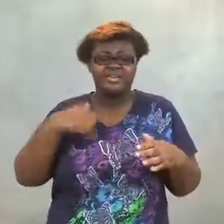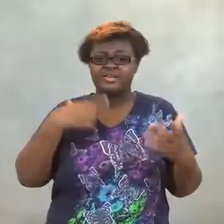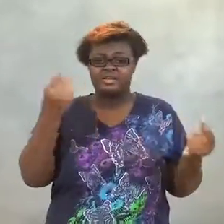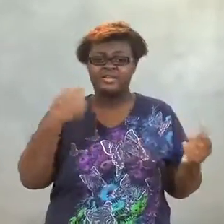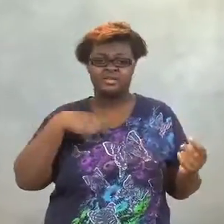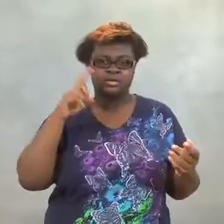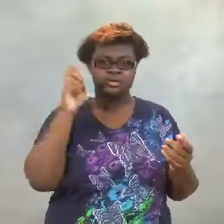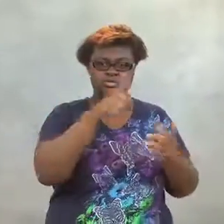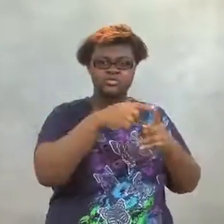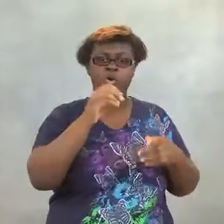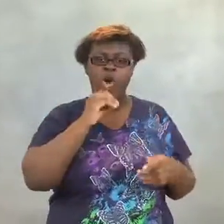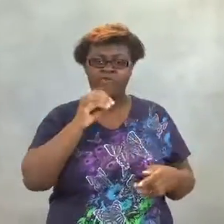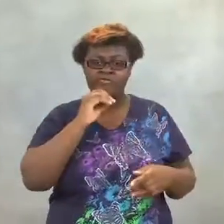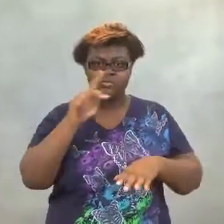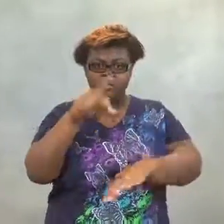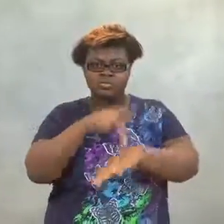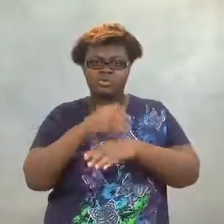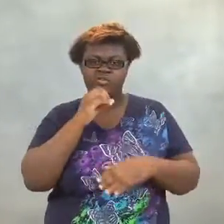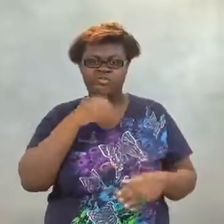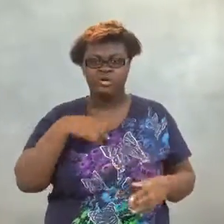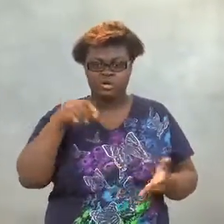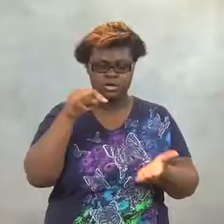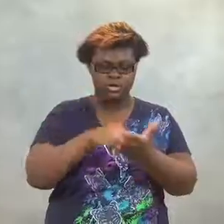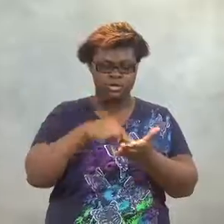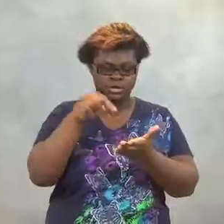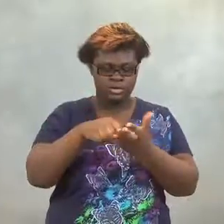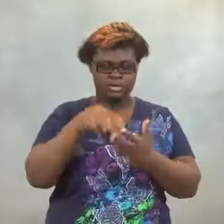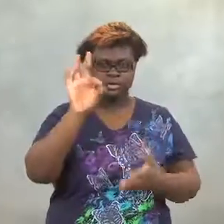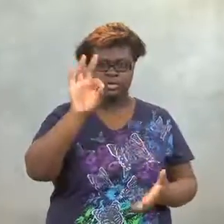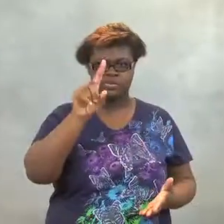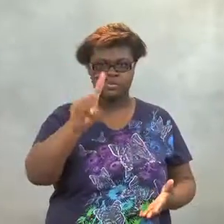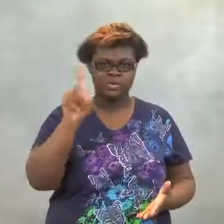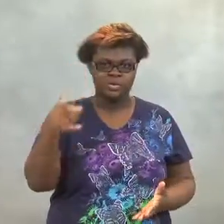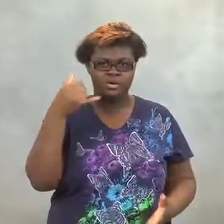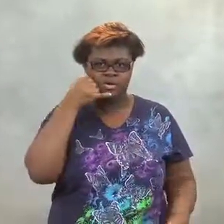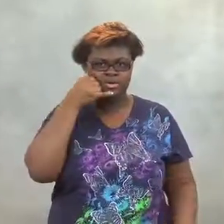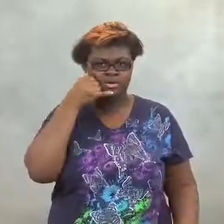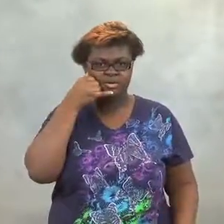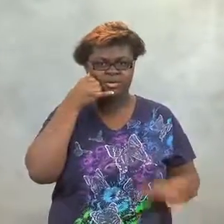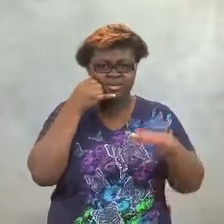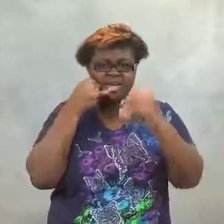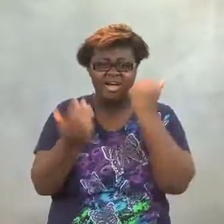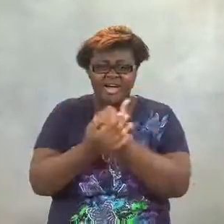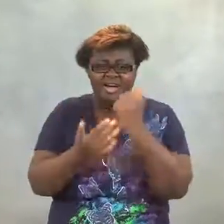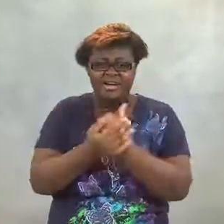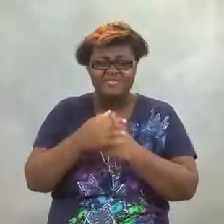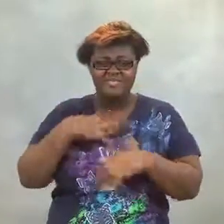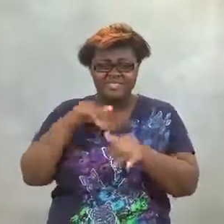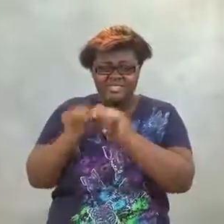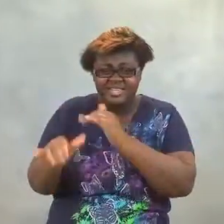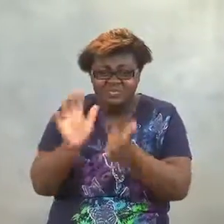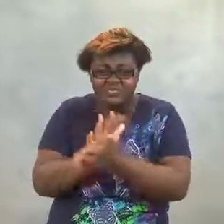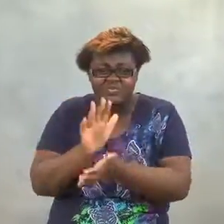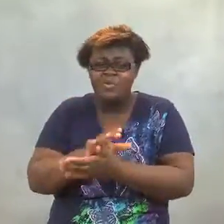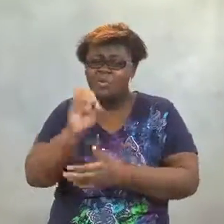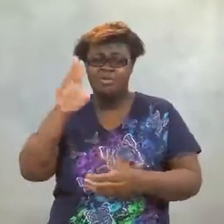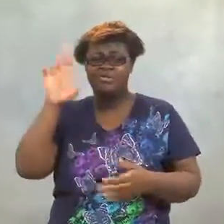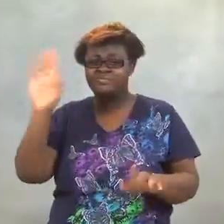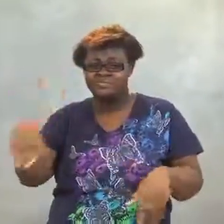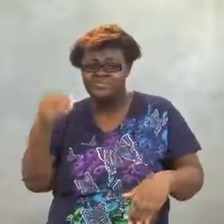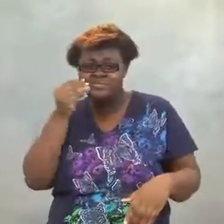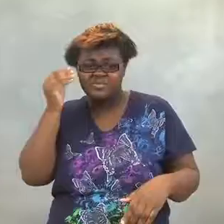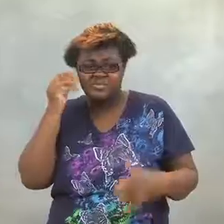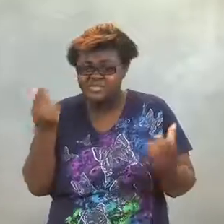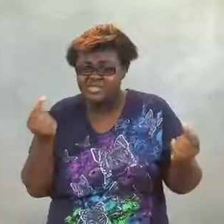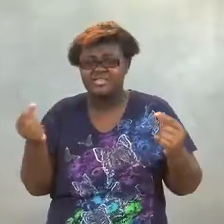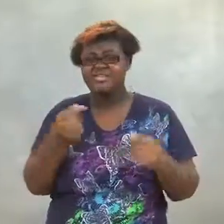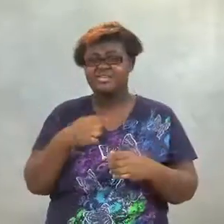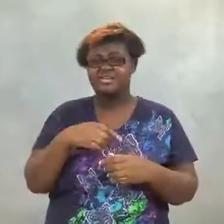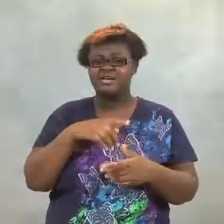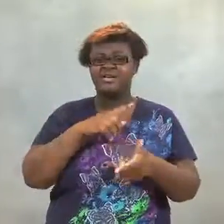So I went to the principal's office.